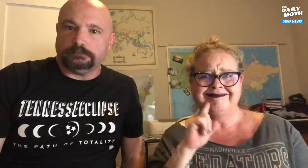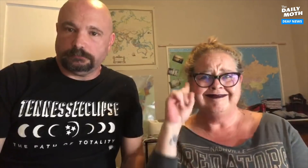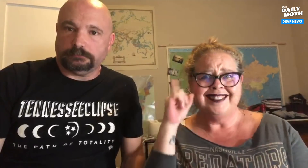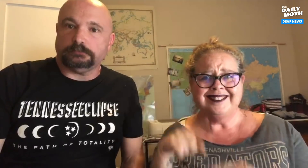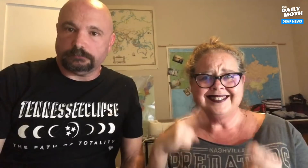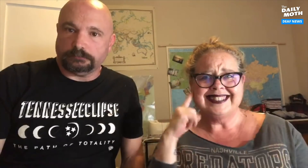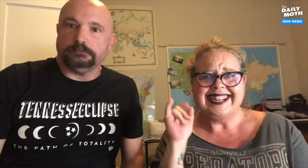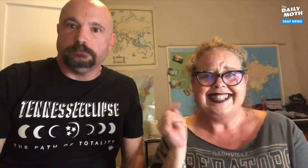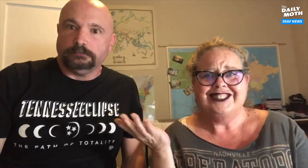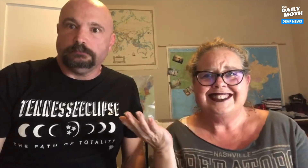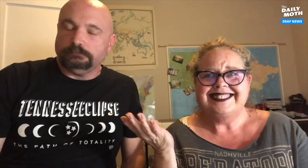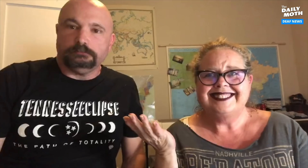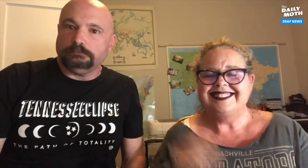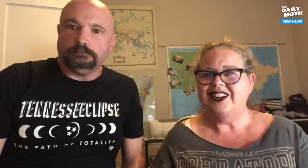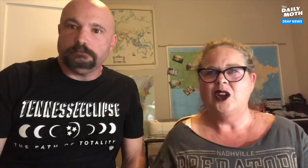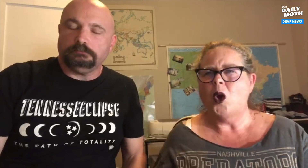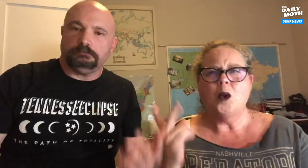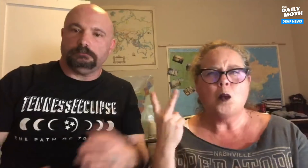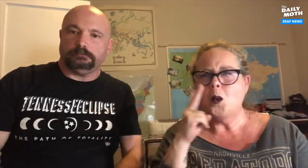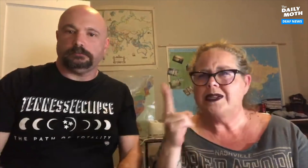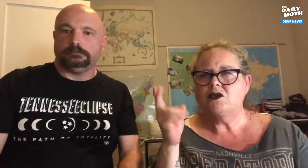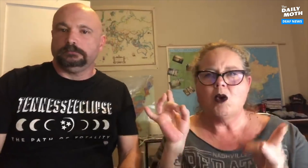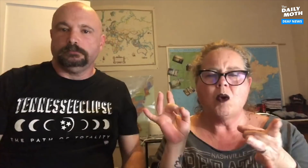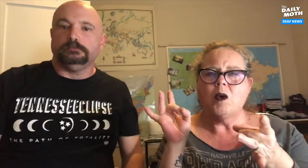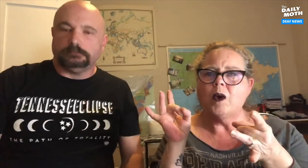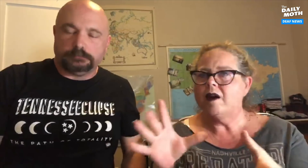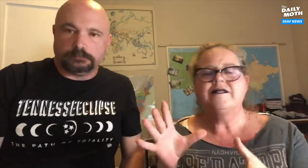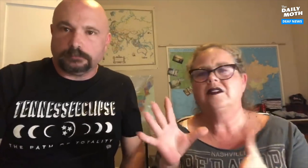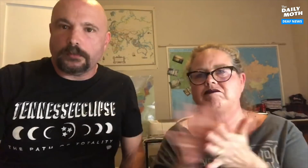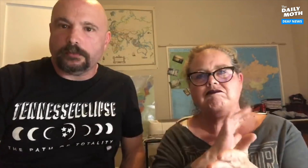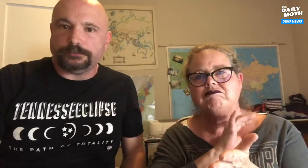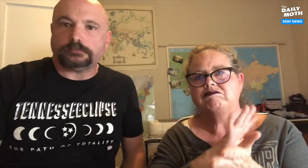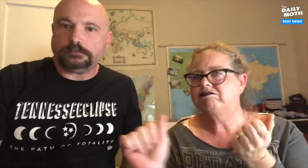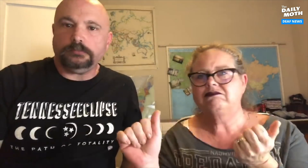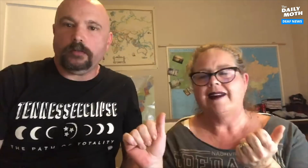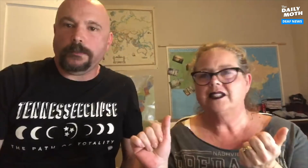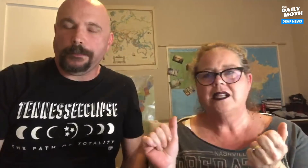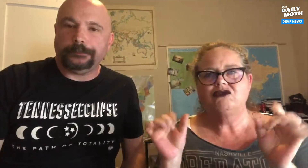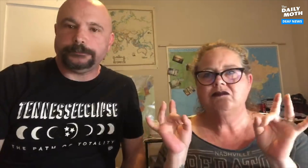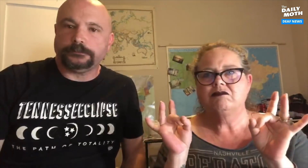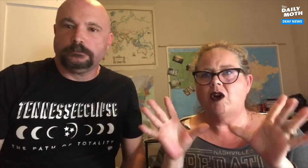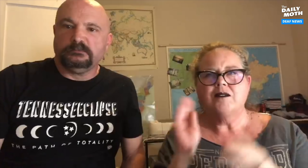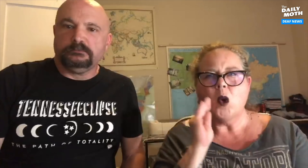but because we're deaf we couldn't hear it. We saw horrible devastation.